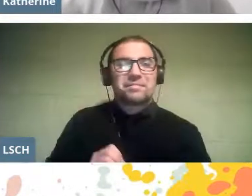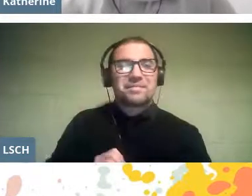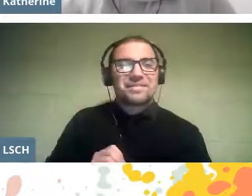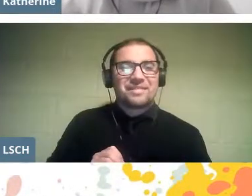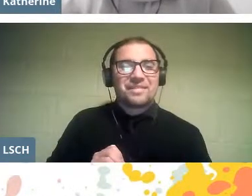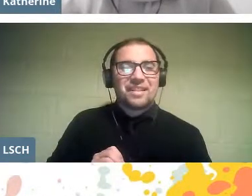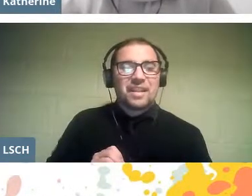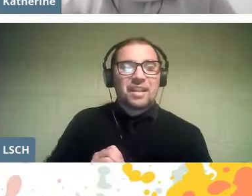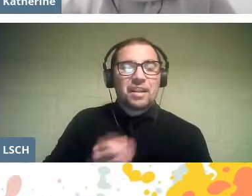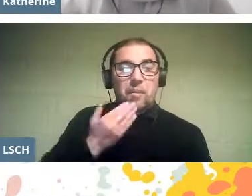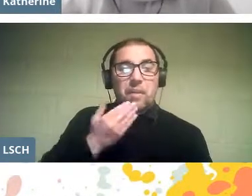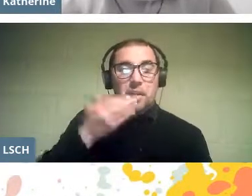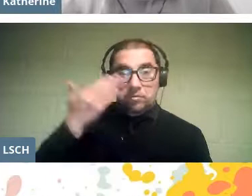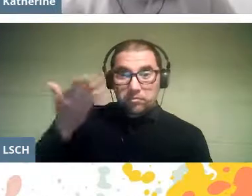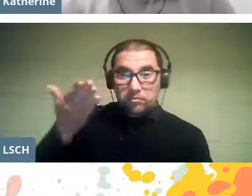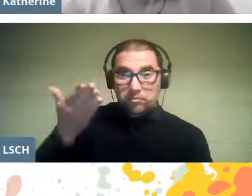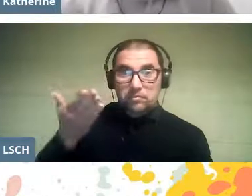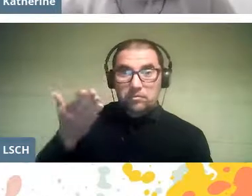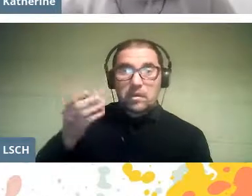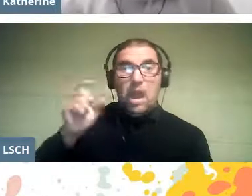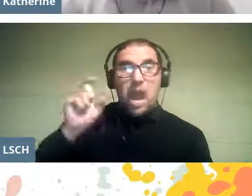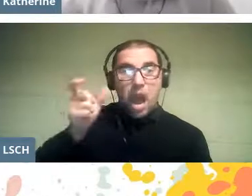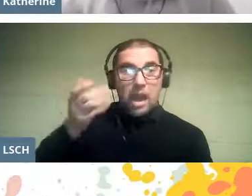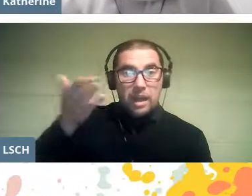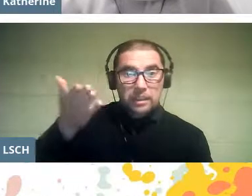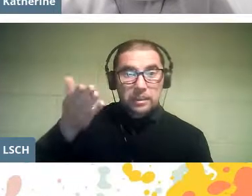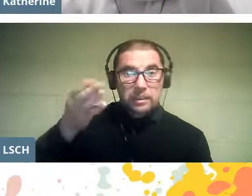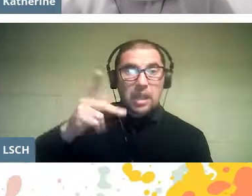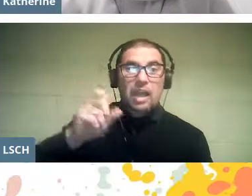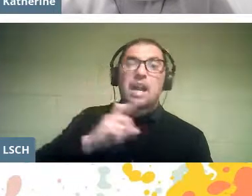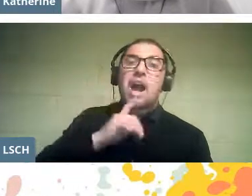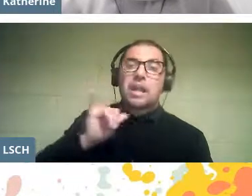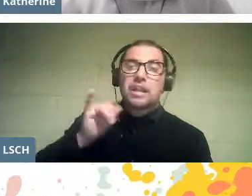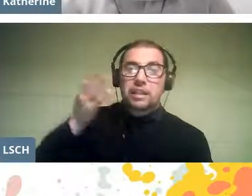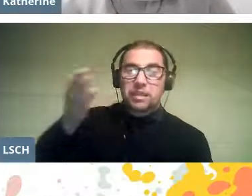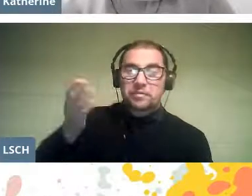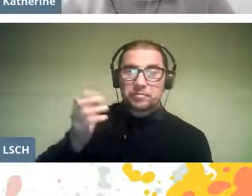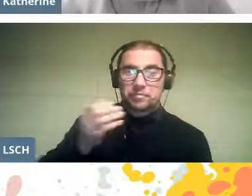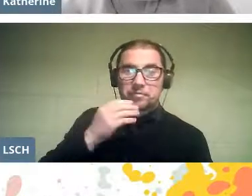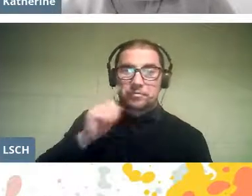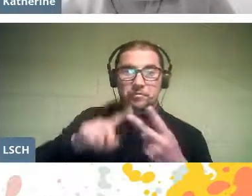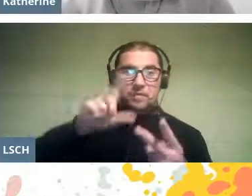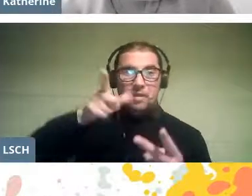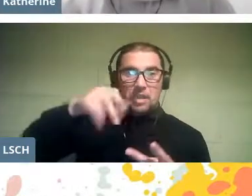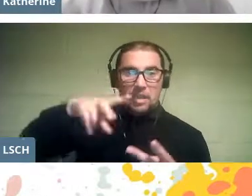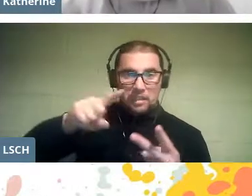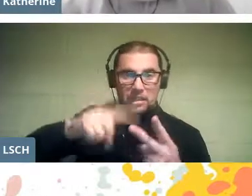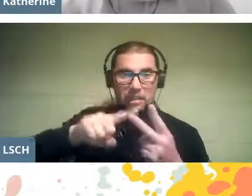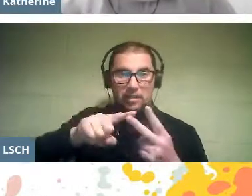I also want to thank Katherine and Gina, who are the technical team